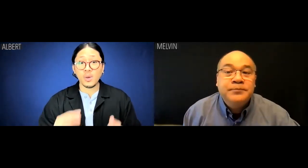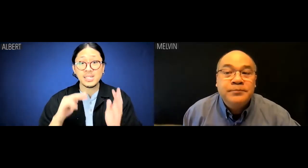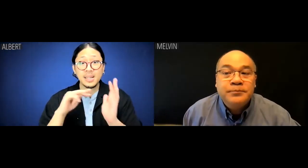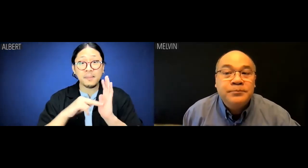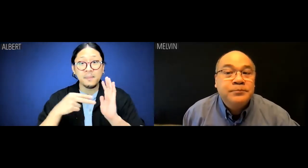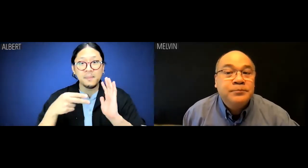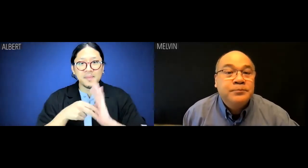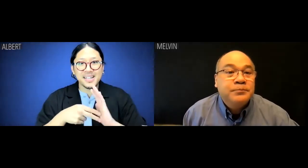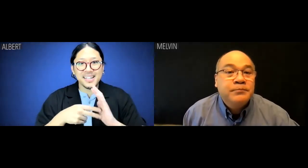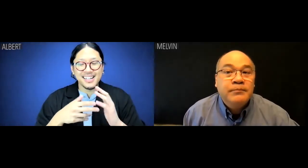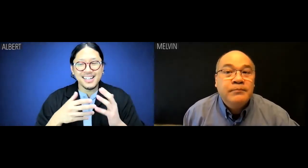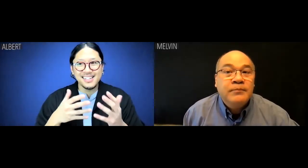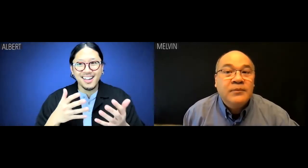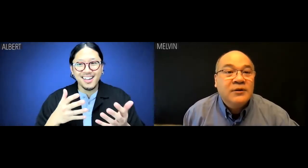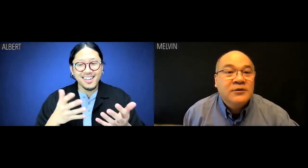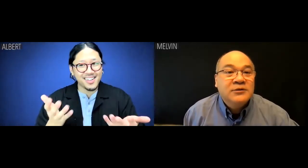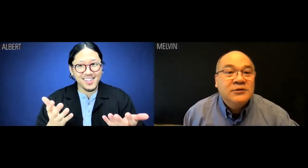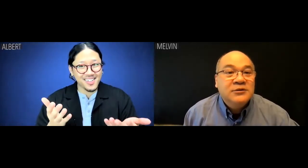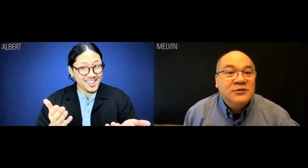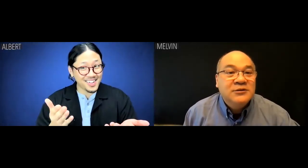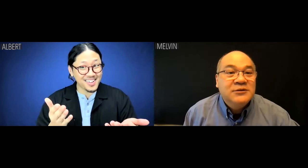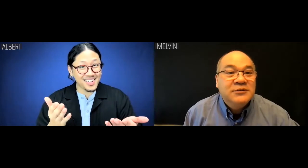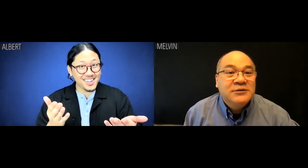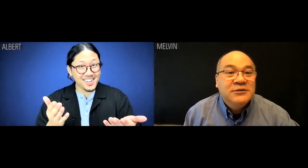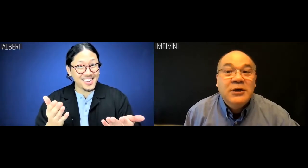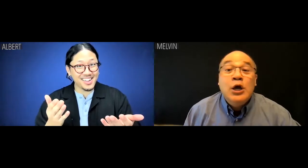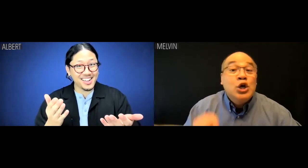Albert: So this means ...